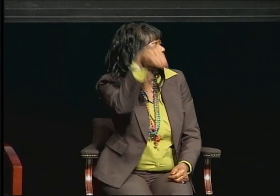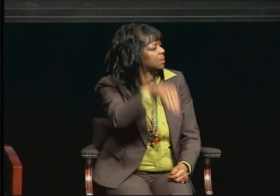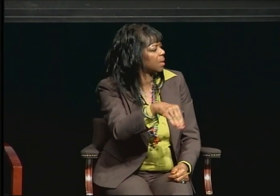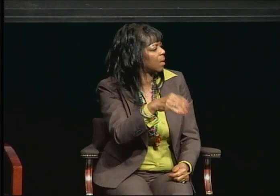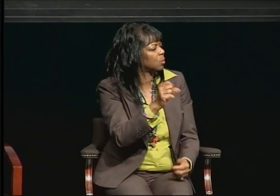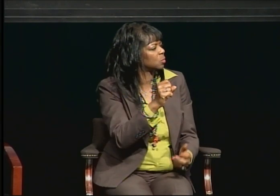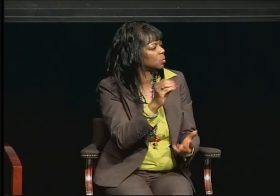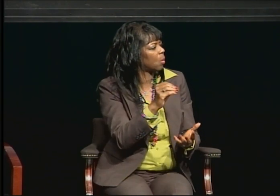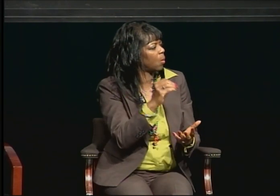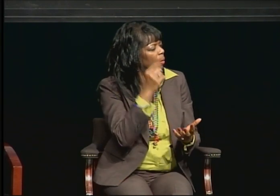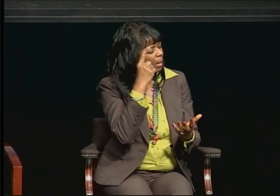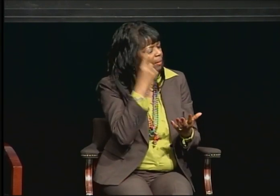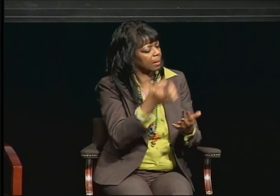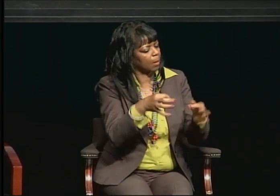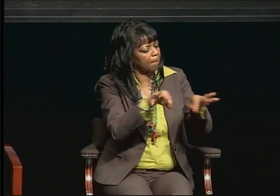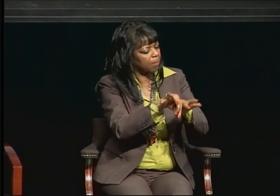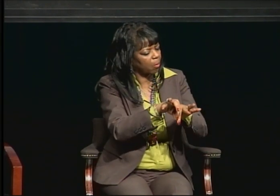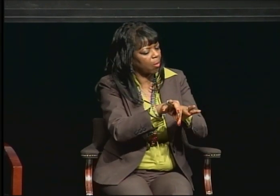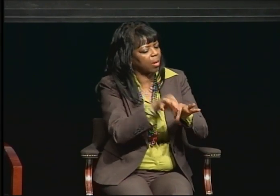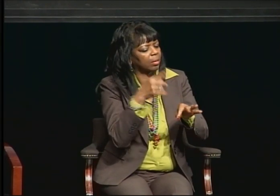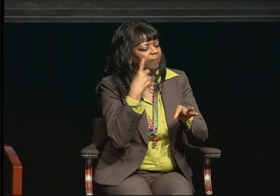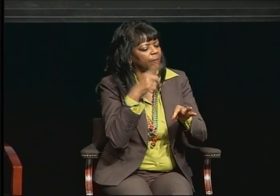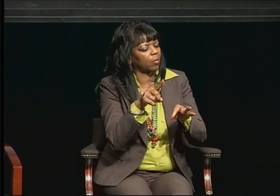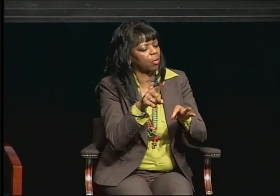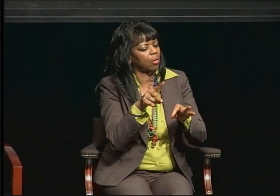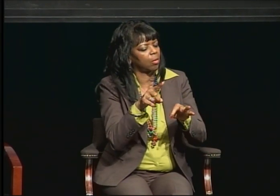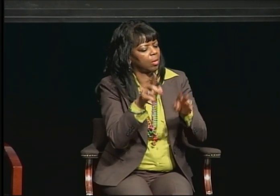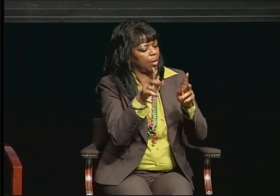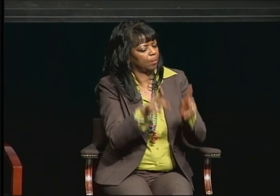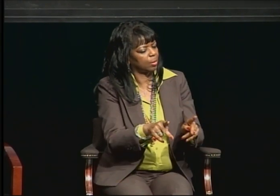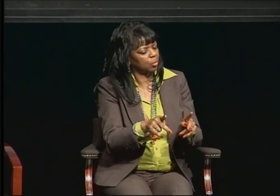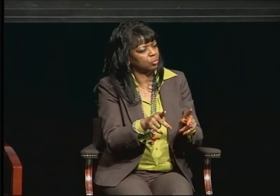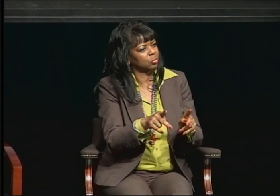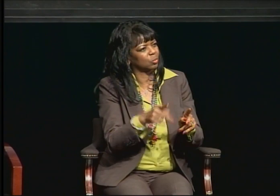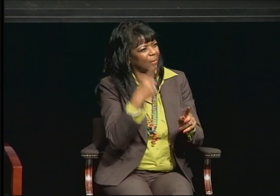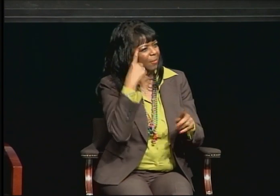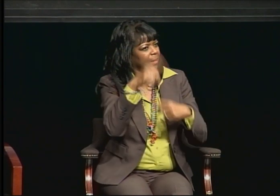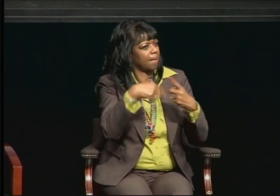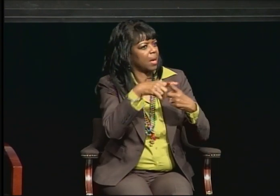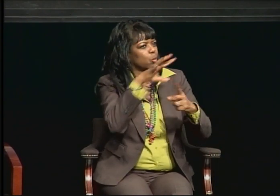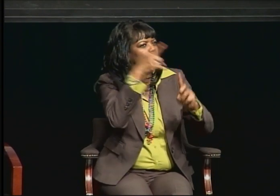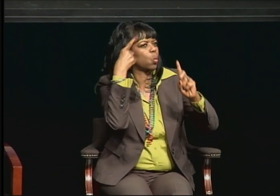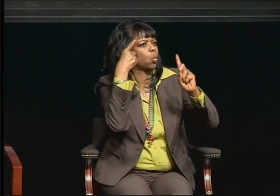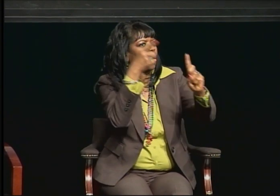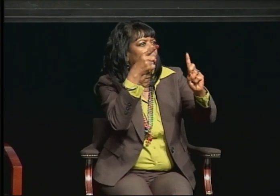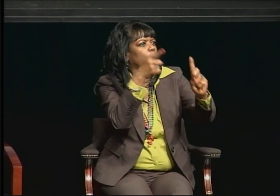it's important for a person to keep their eye on the prize. Regardless of what's going on with the economy.